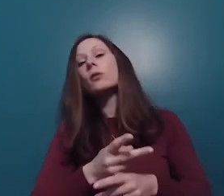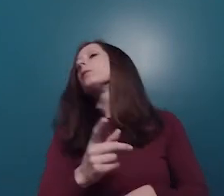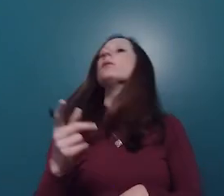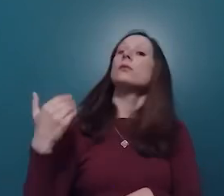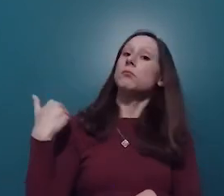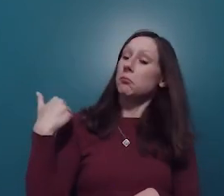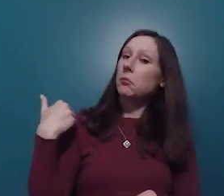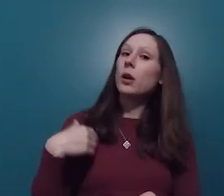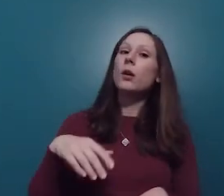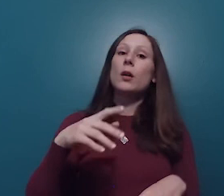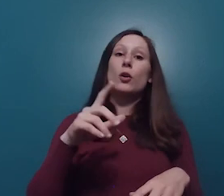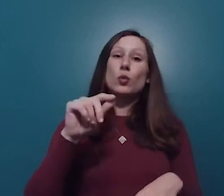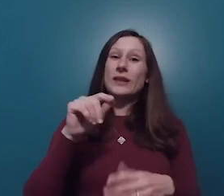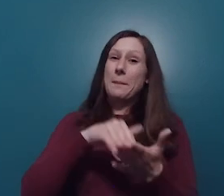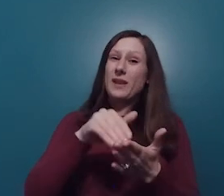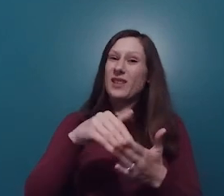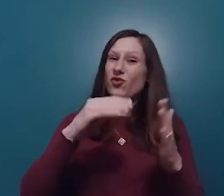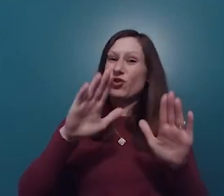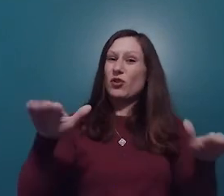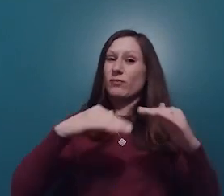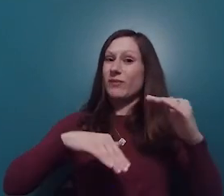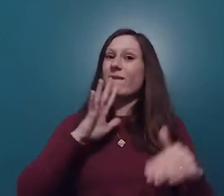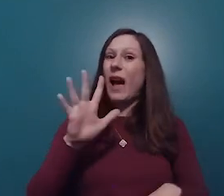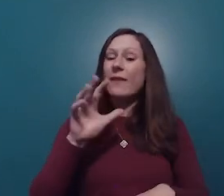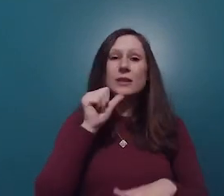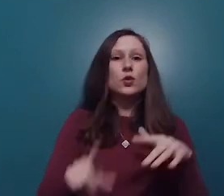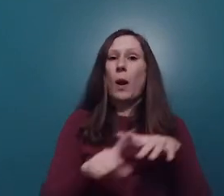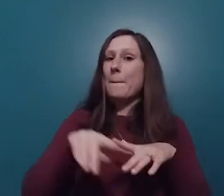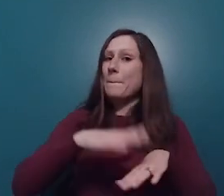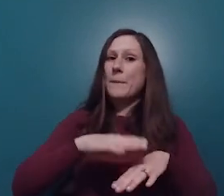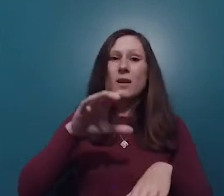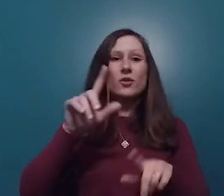estimated 1 million children under the age of five did not show up in the survey.